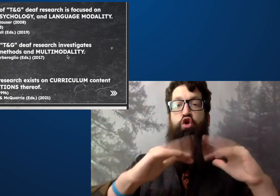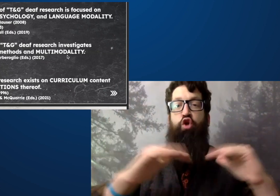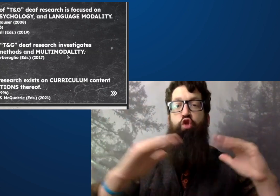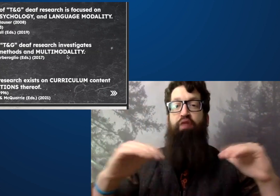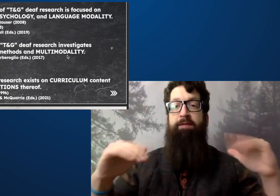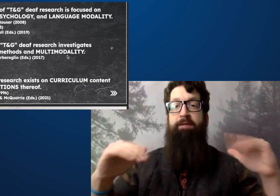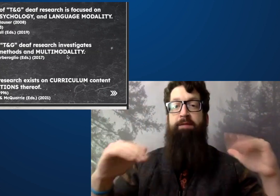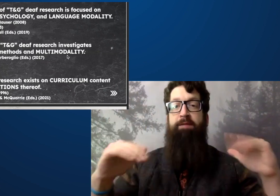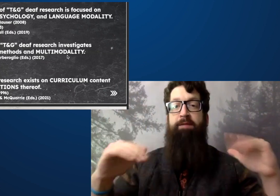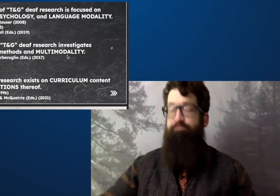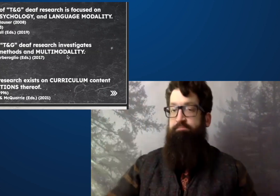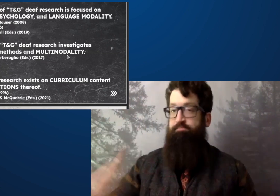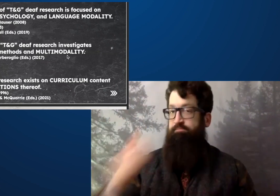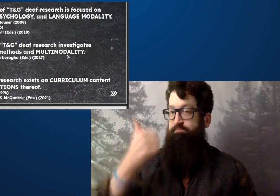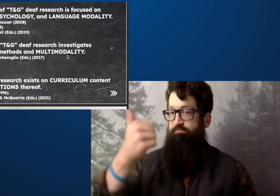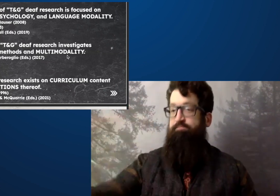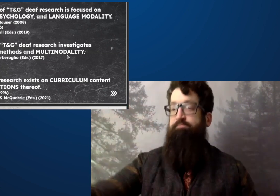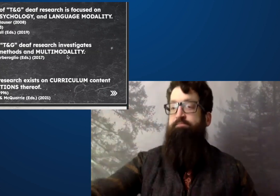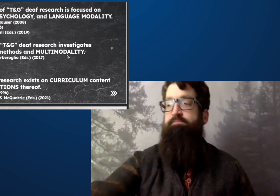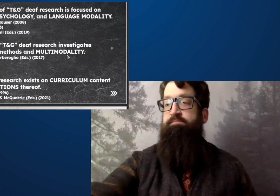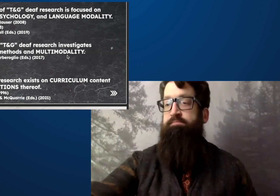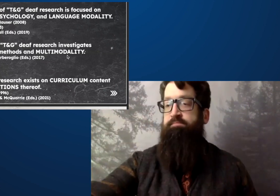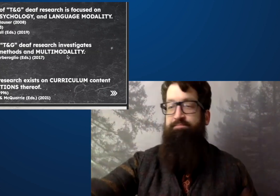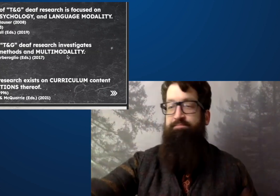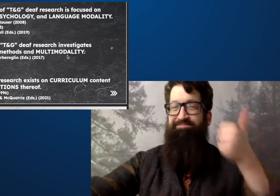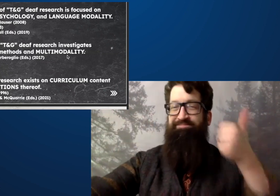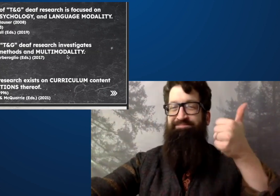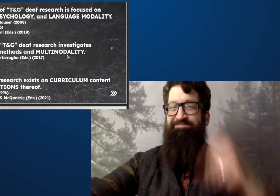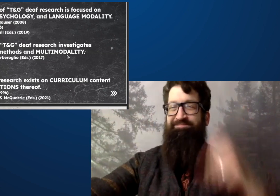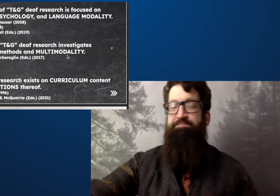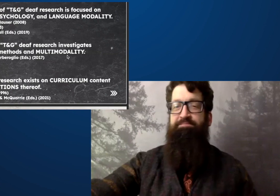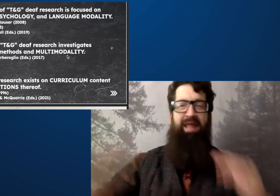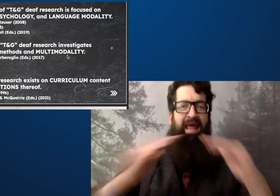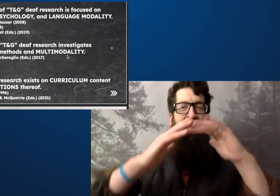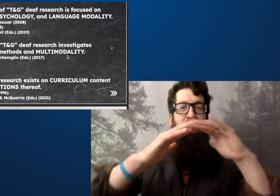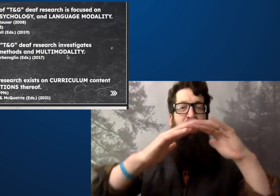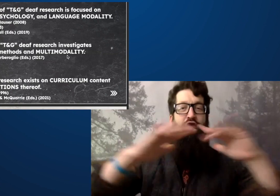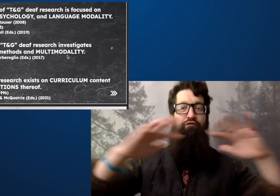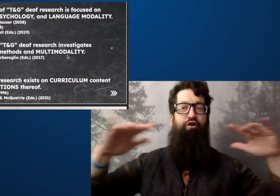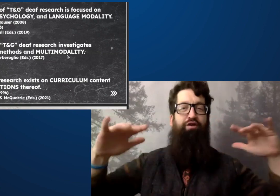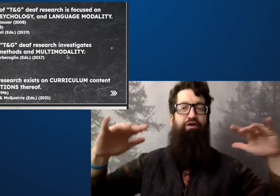Excuse me. How deaf children learn. Thank you for that clarification.